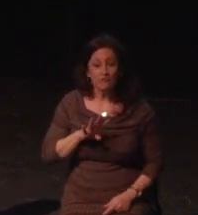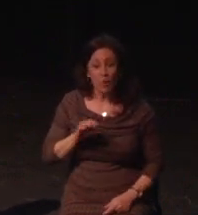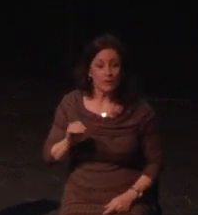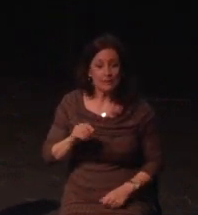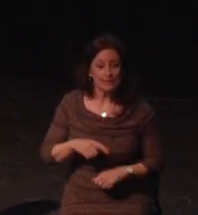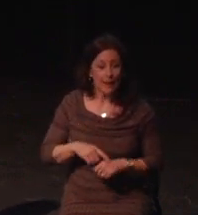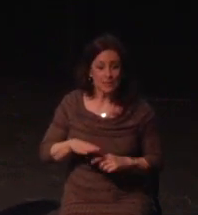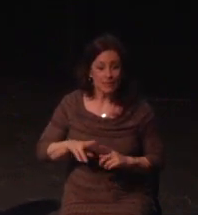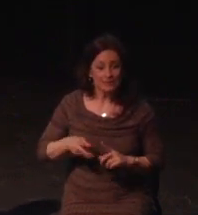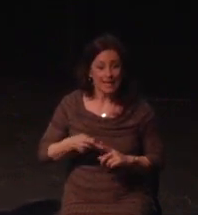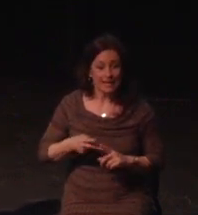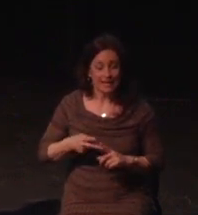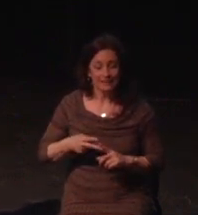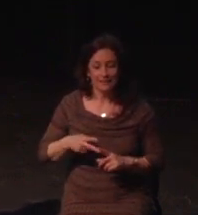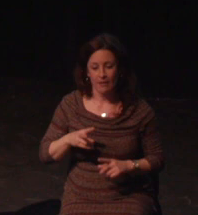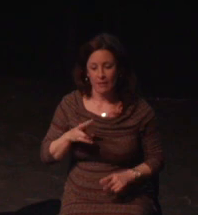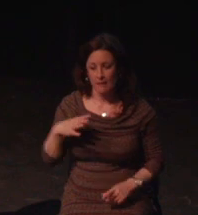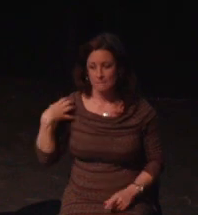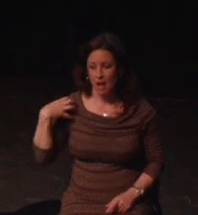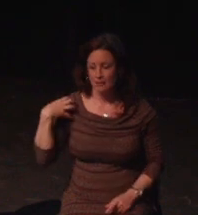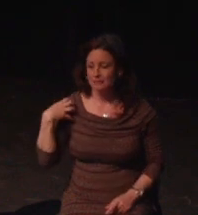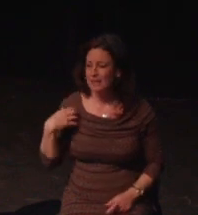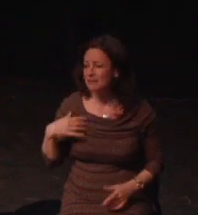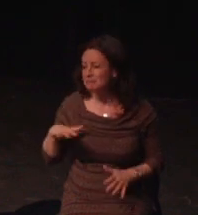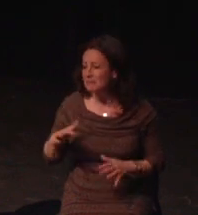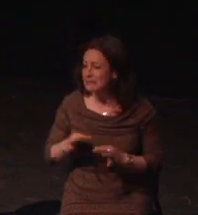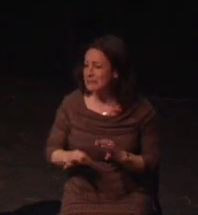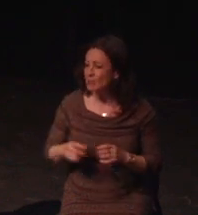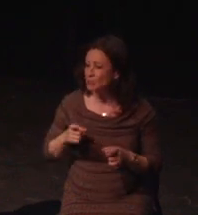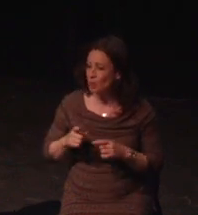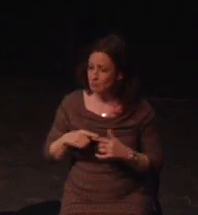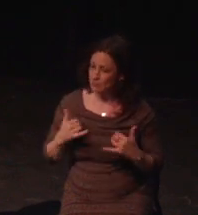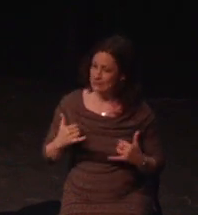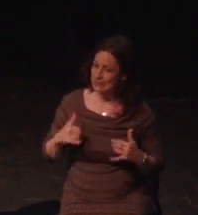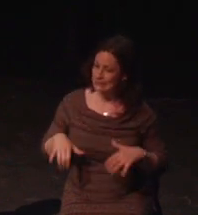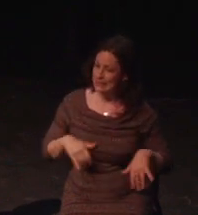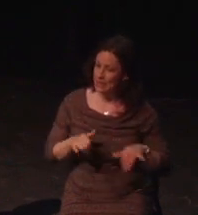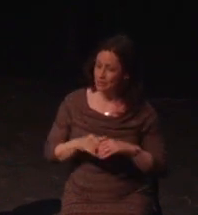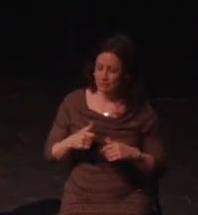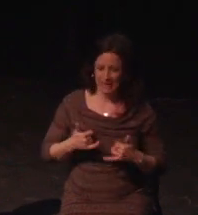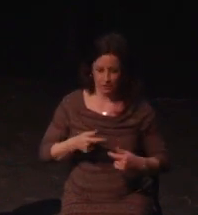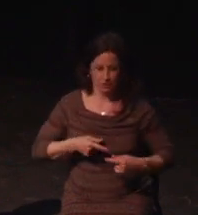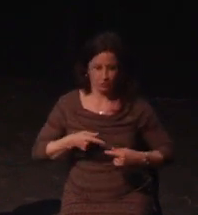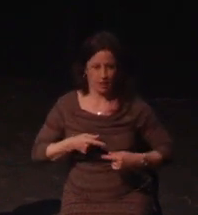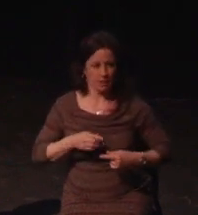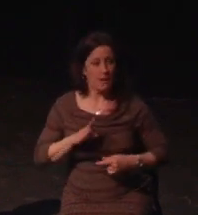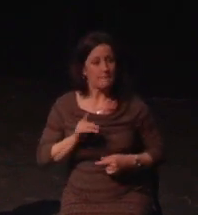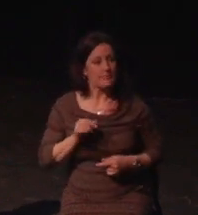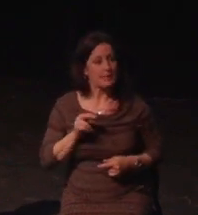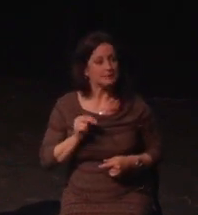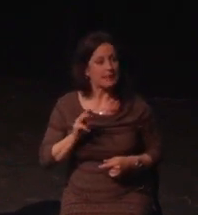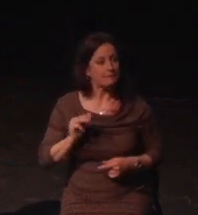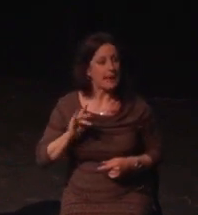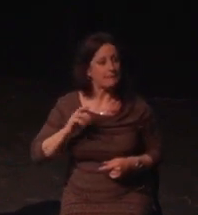than accounting for normal human variation. I would even argue that disability is normal human variation. Breaking disability down to account for a development, the spectrum can seem vast and complex.